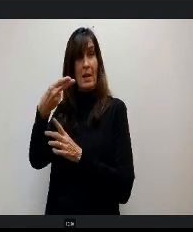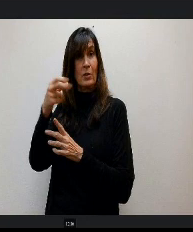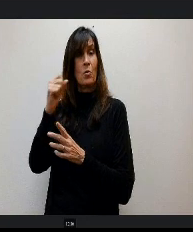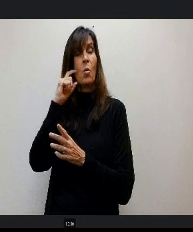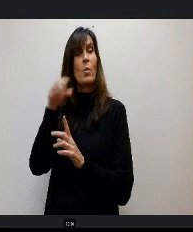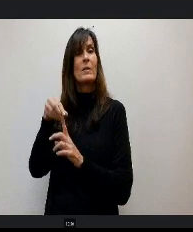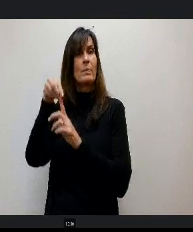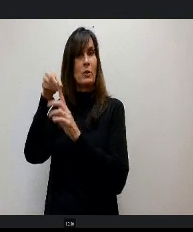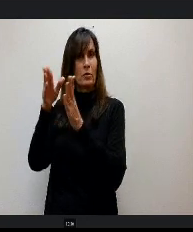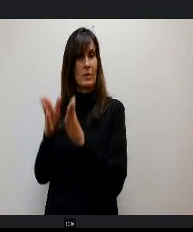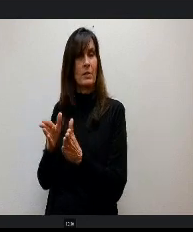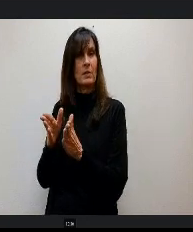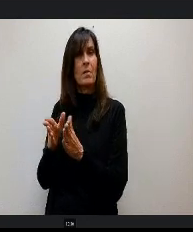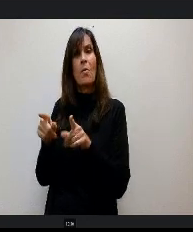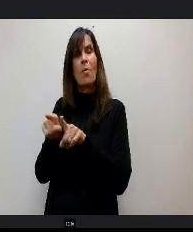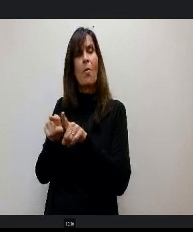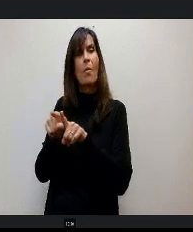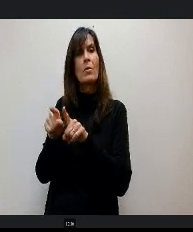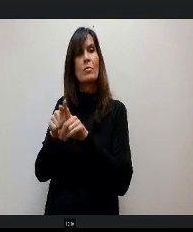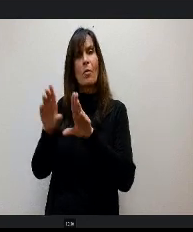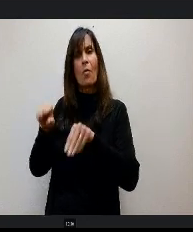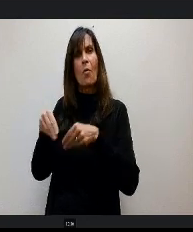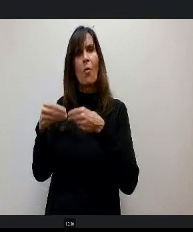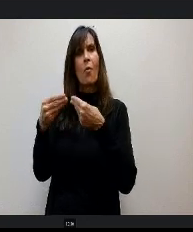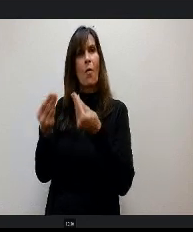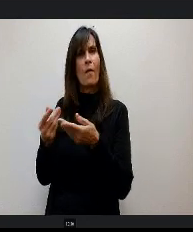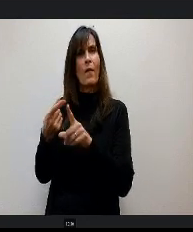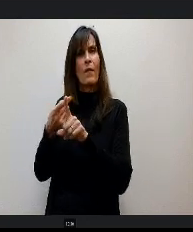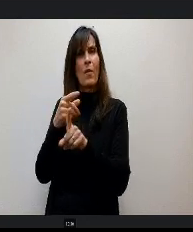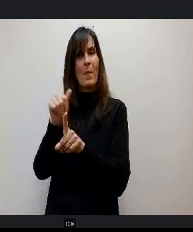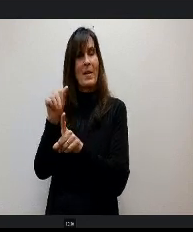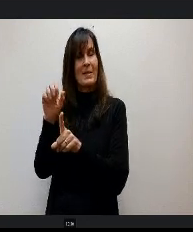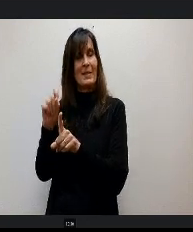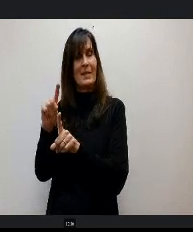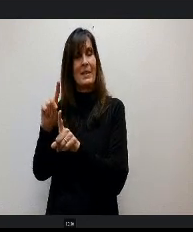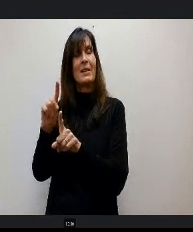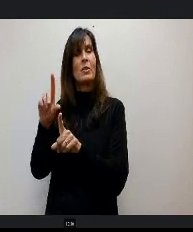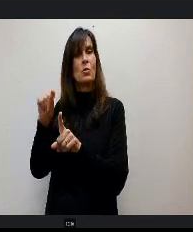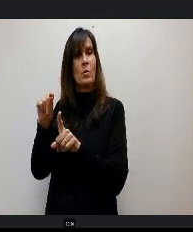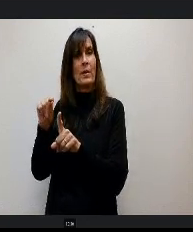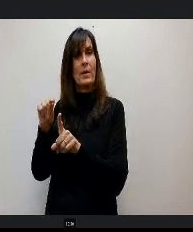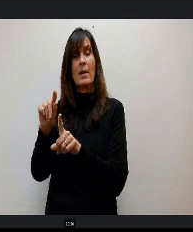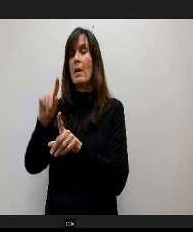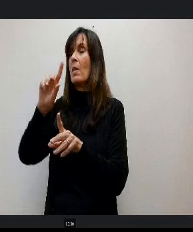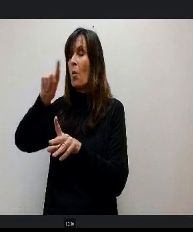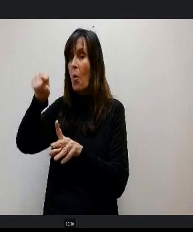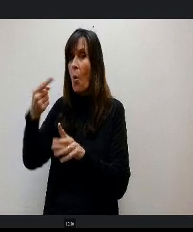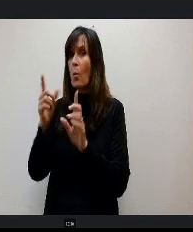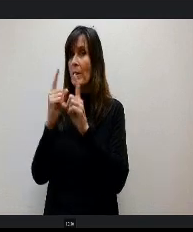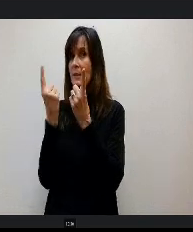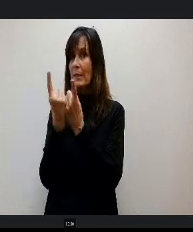dyslexia training program offered by ASD 20 Academy District 20 is the only district in the state of